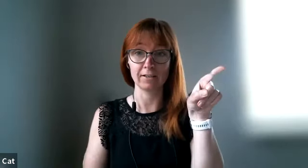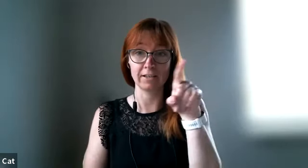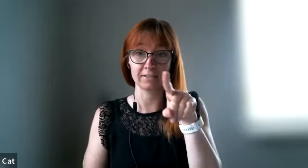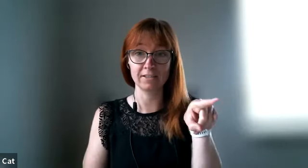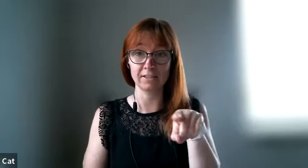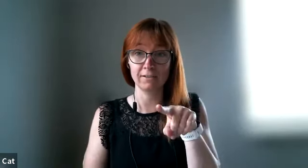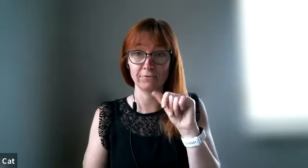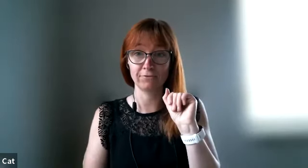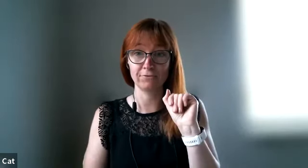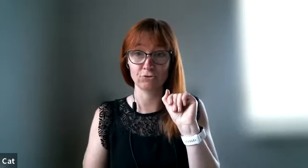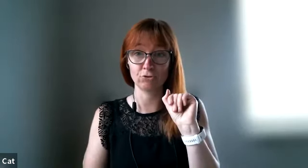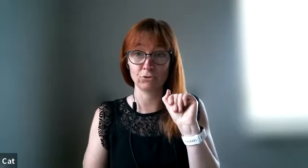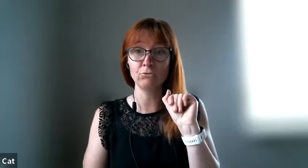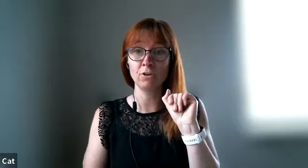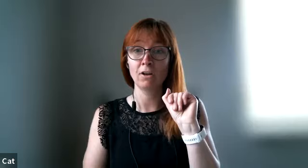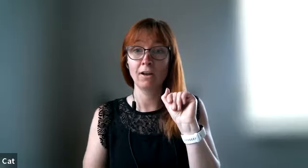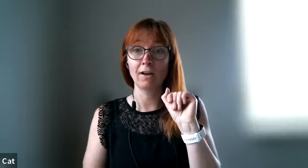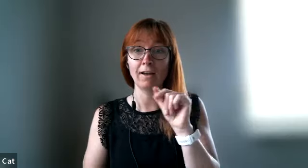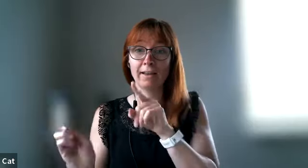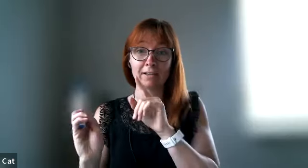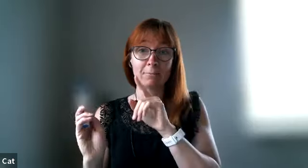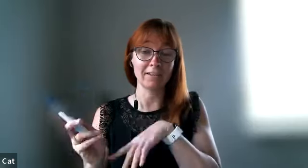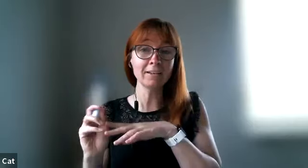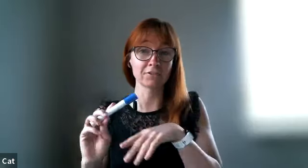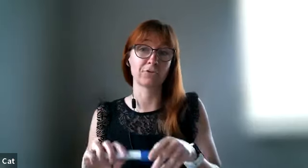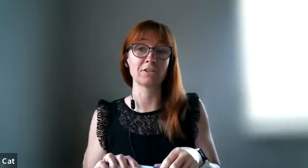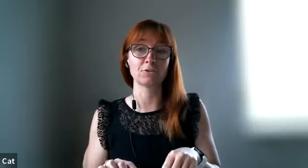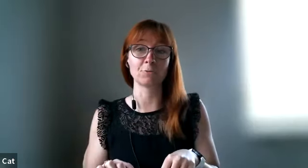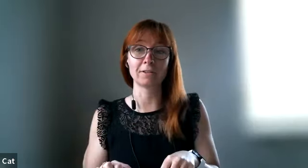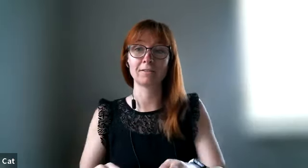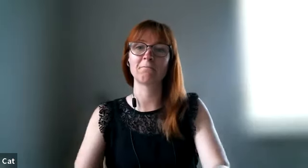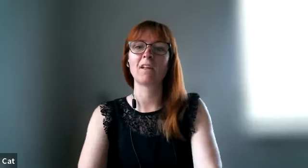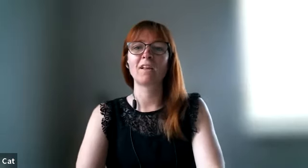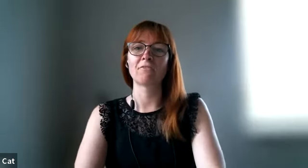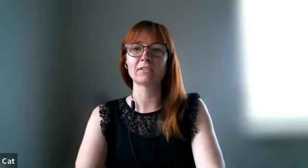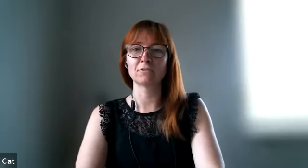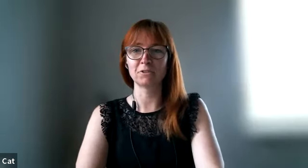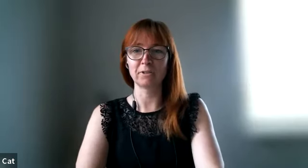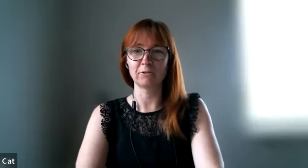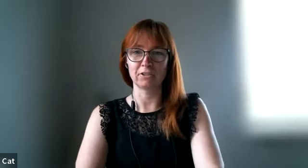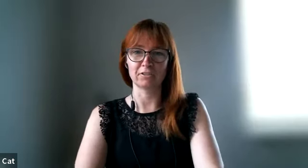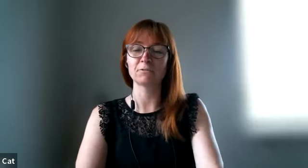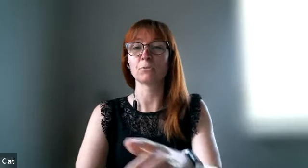a c for sorrow and my english friend told me that's only americans no that